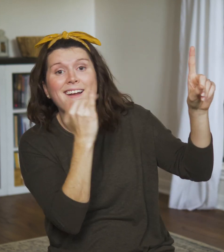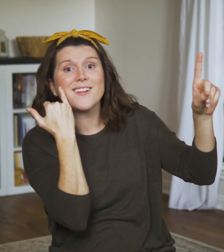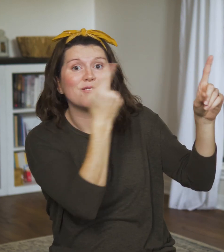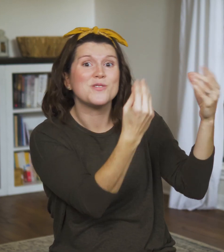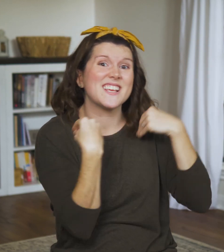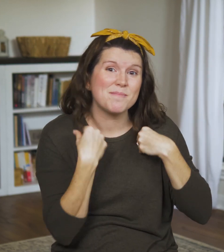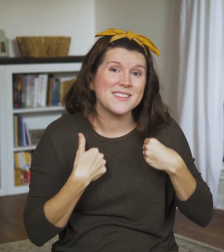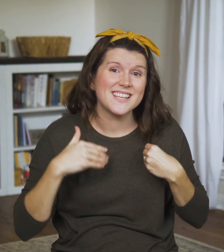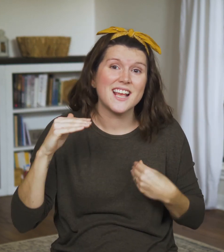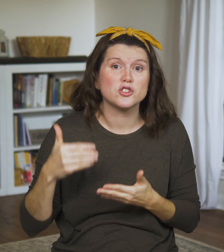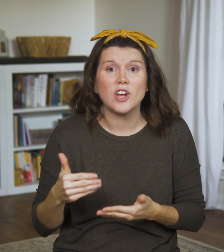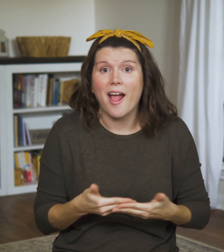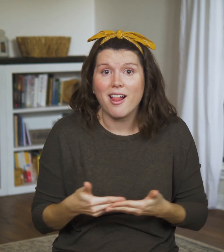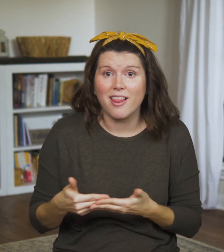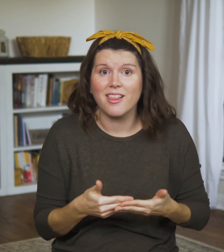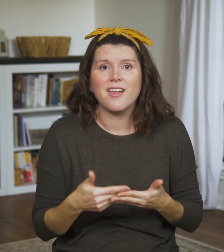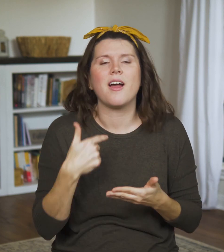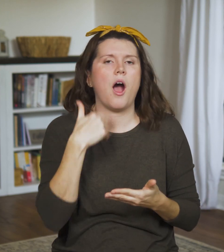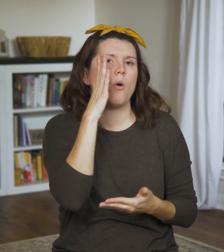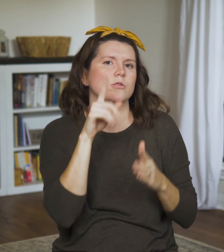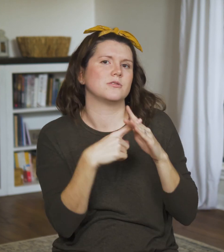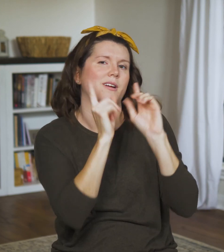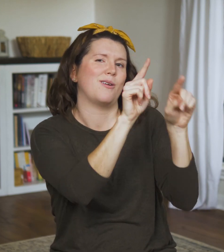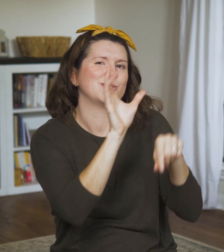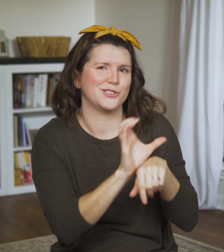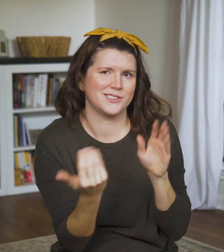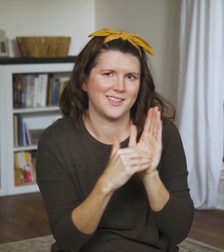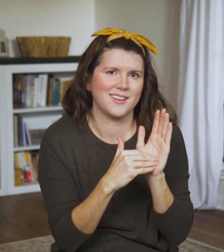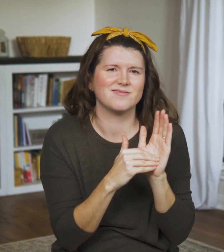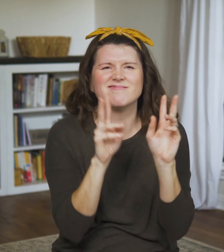So by taking one of those 16-17 hour days